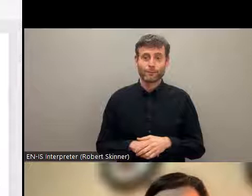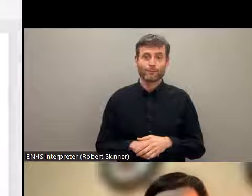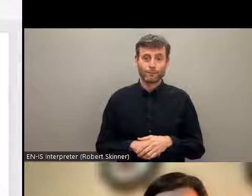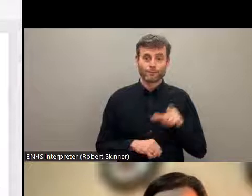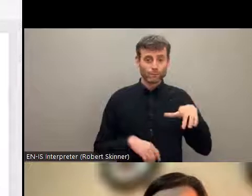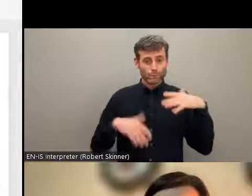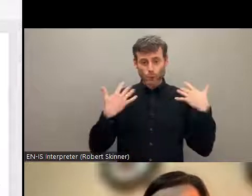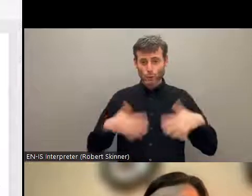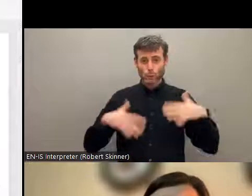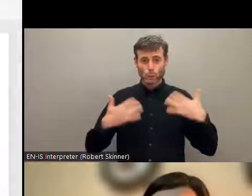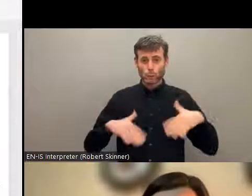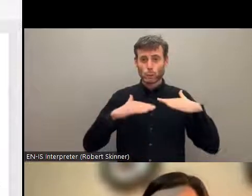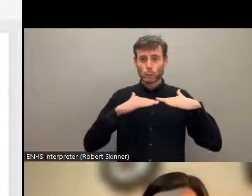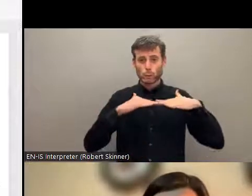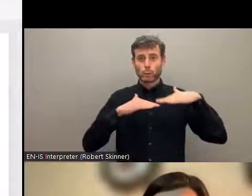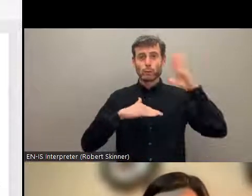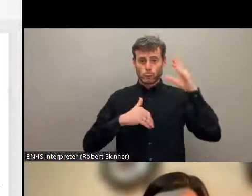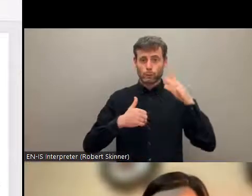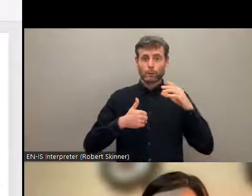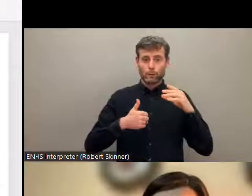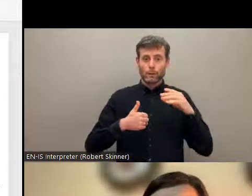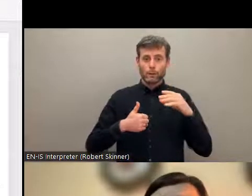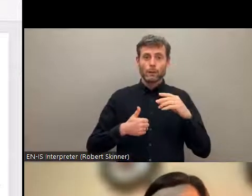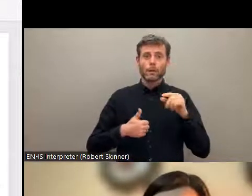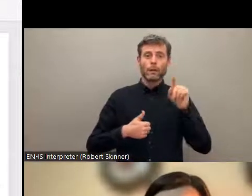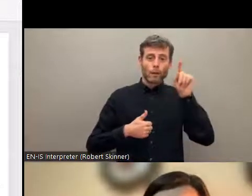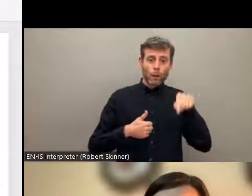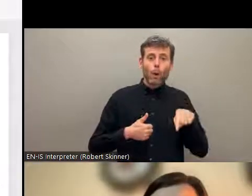91.13% of these underrepresented groups